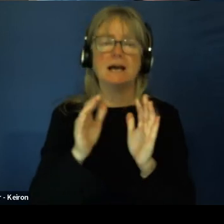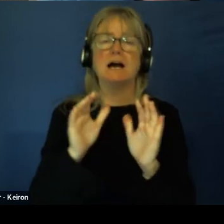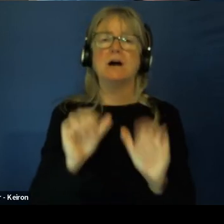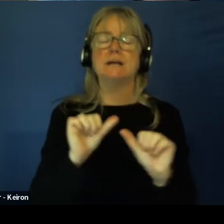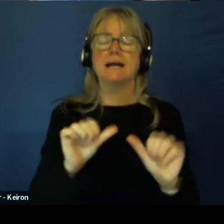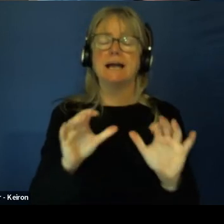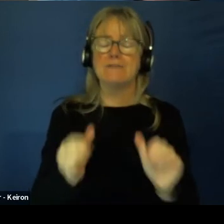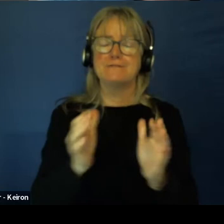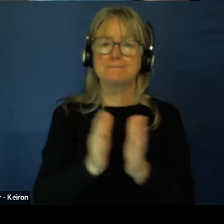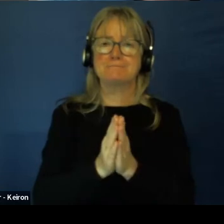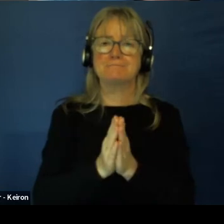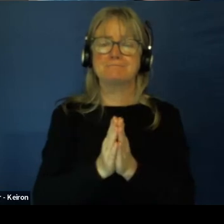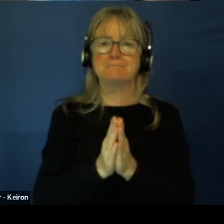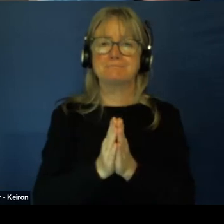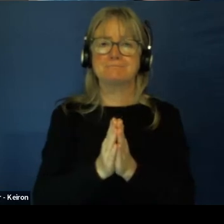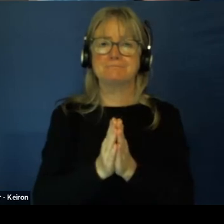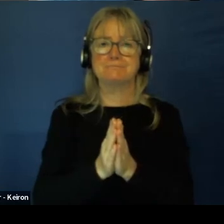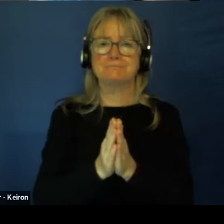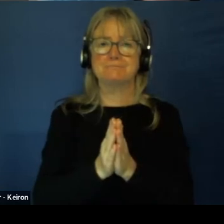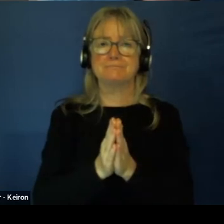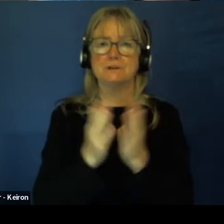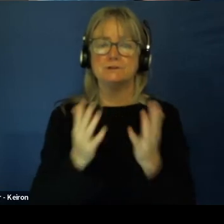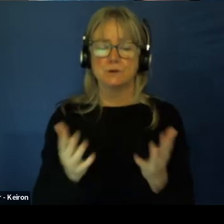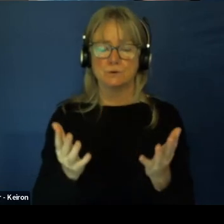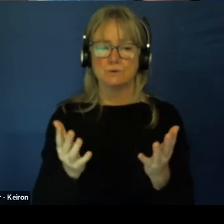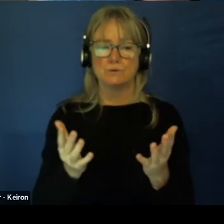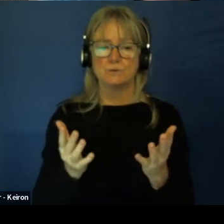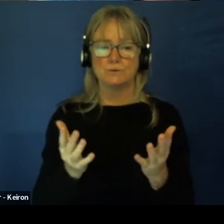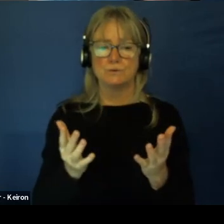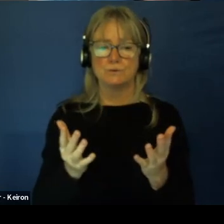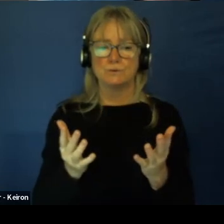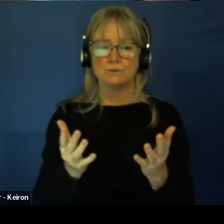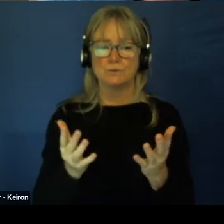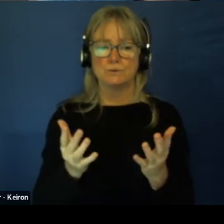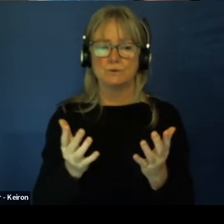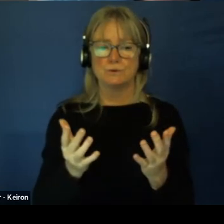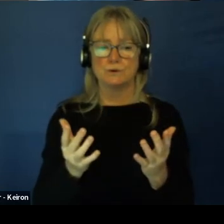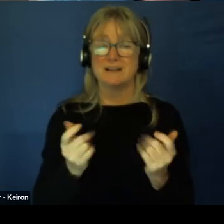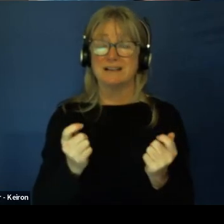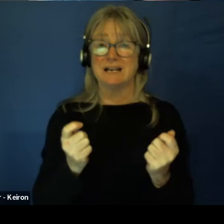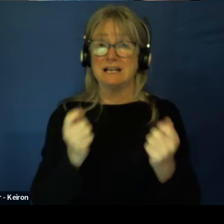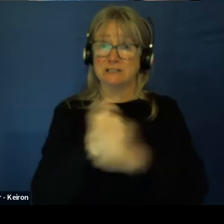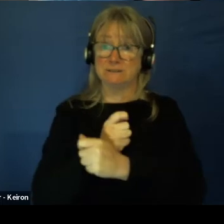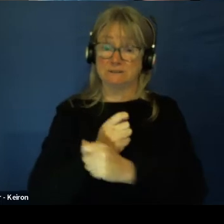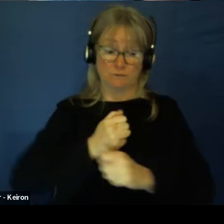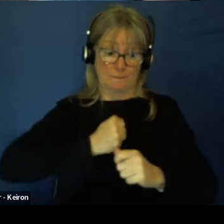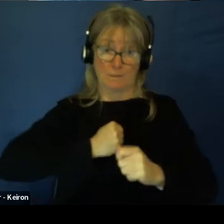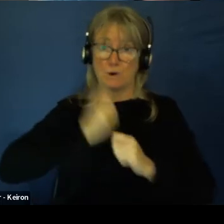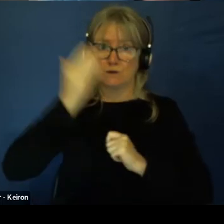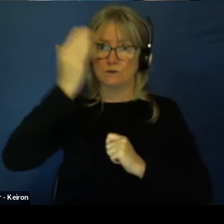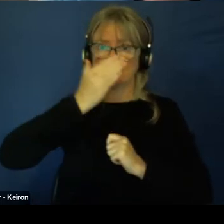Okay. So, adjustments to my schooling.